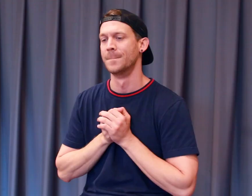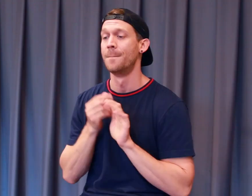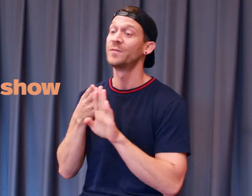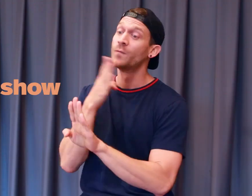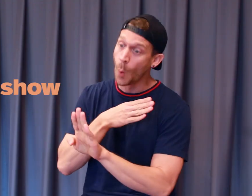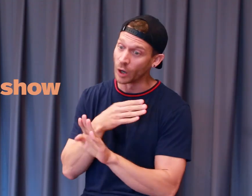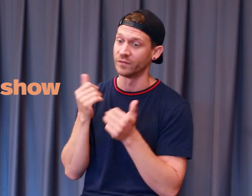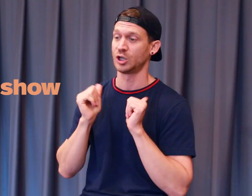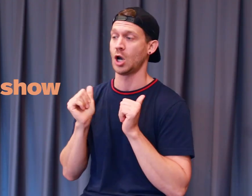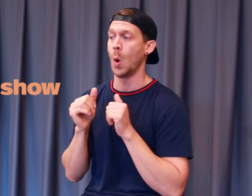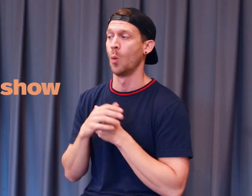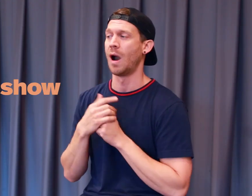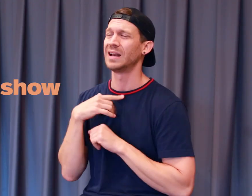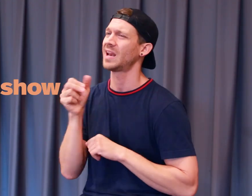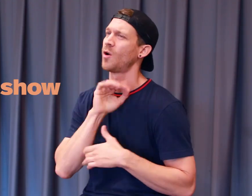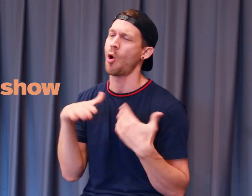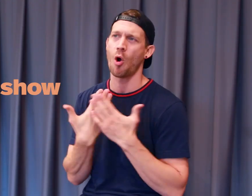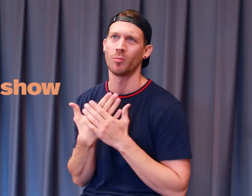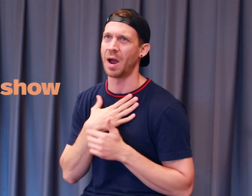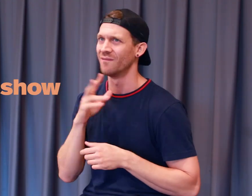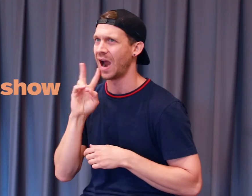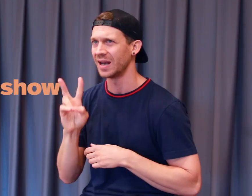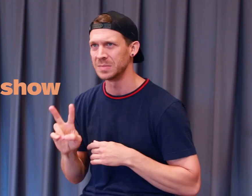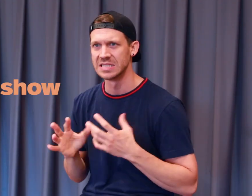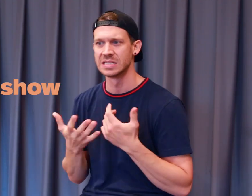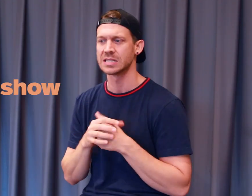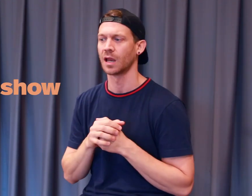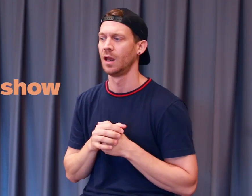Before the show, I take all my vitamins